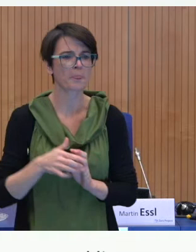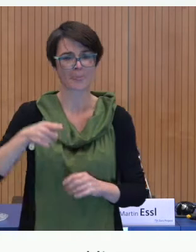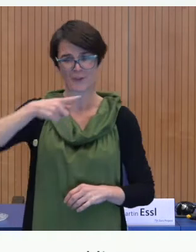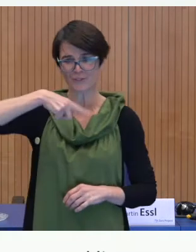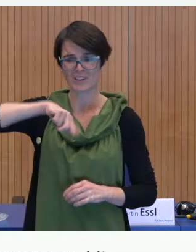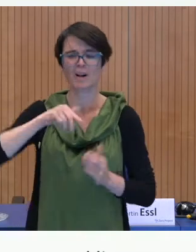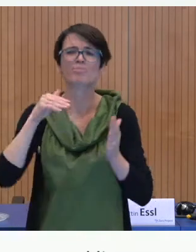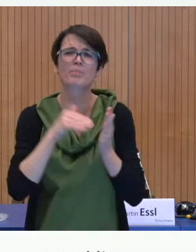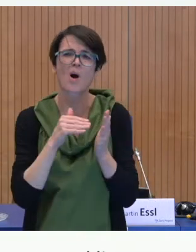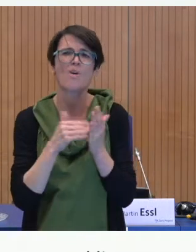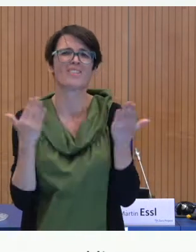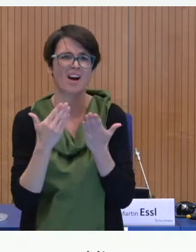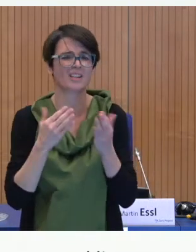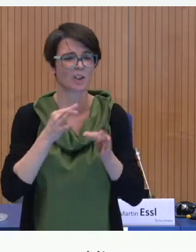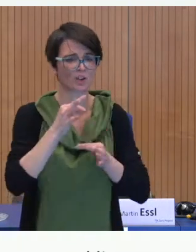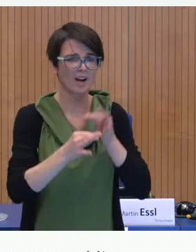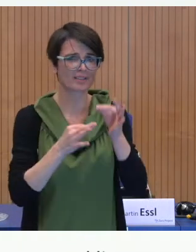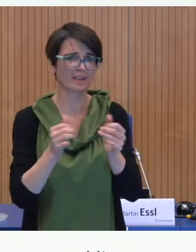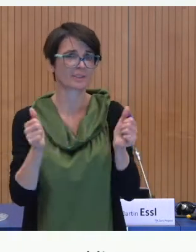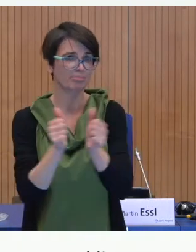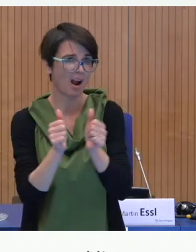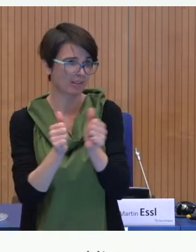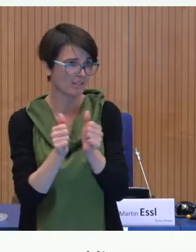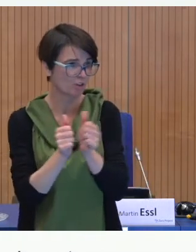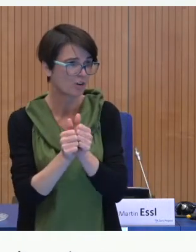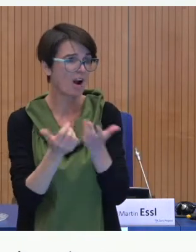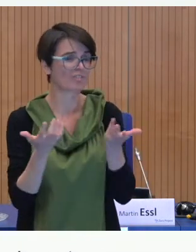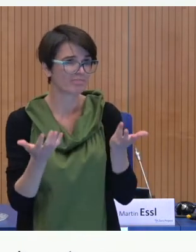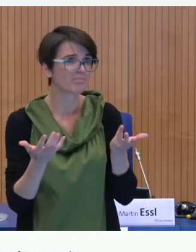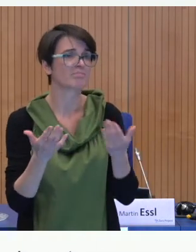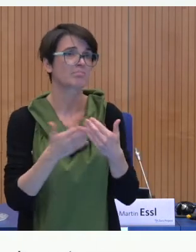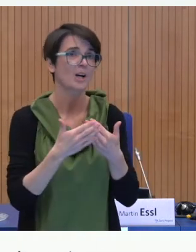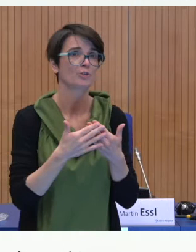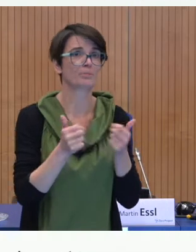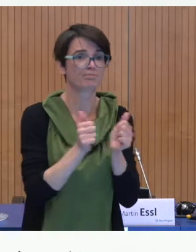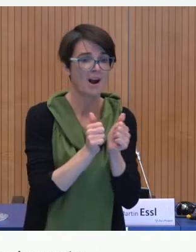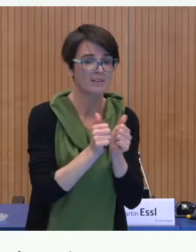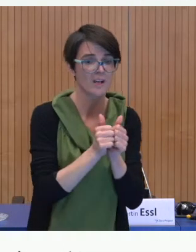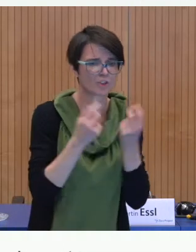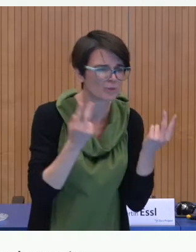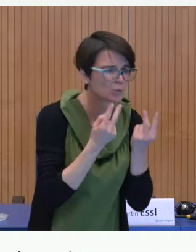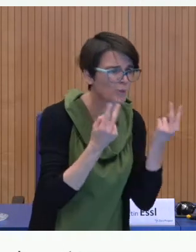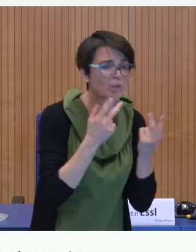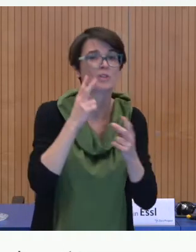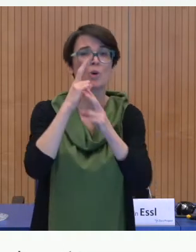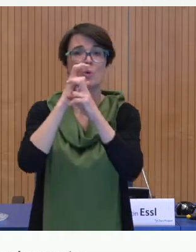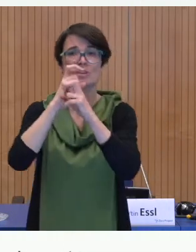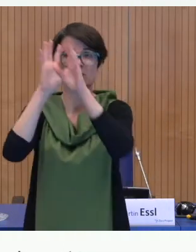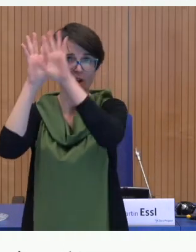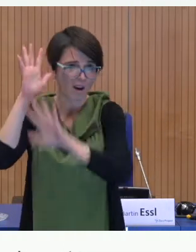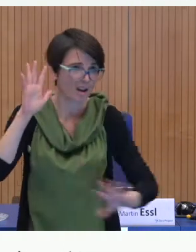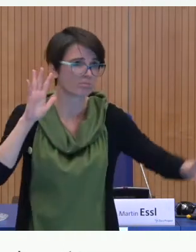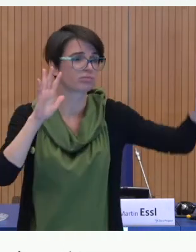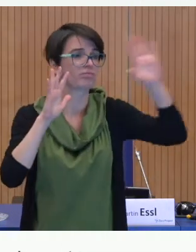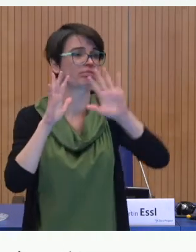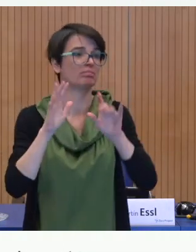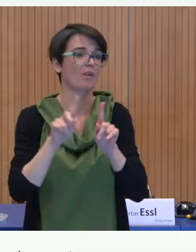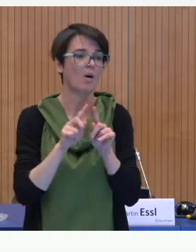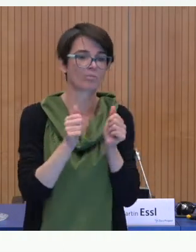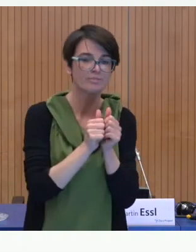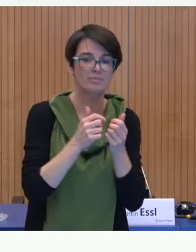And to stay significant in the lives of these families, and have an impact in society, we need strategic partnerships. We are